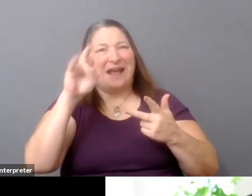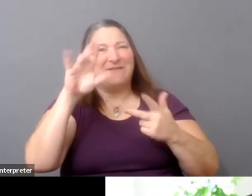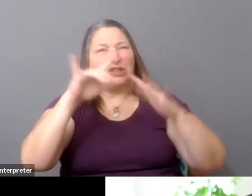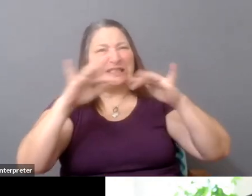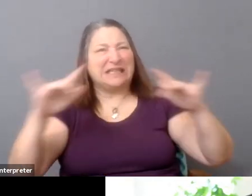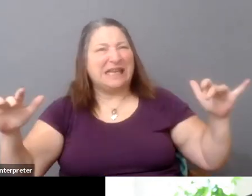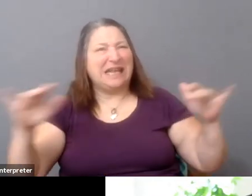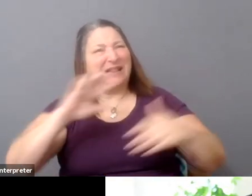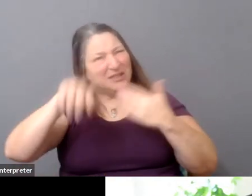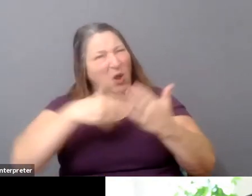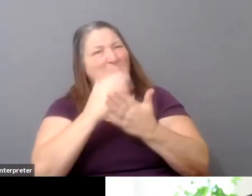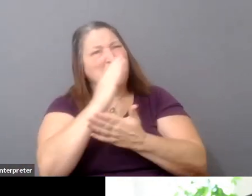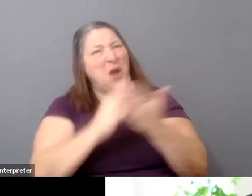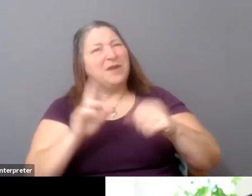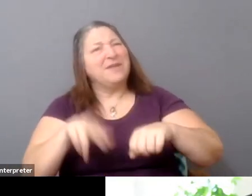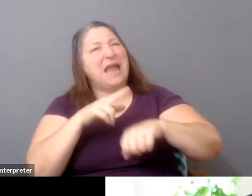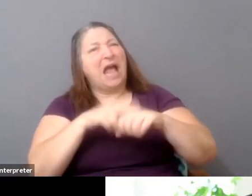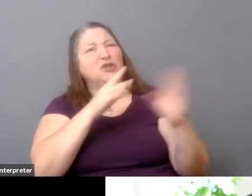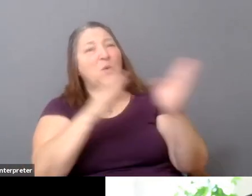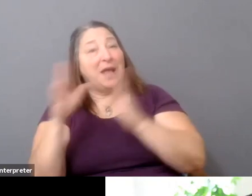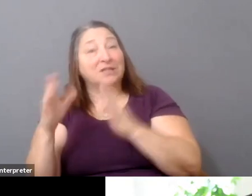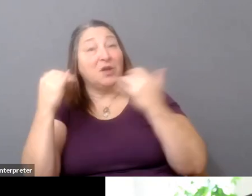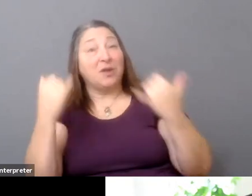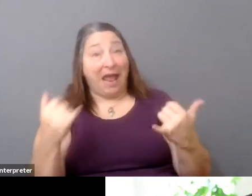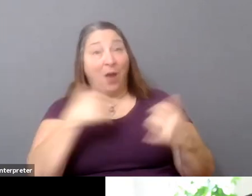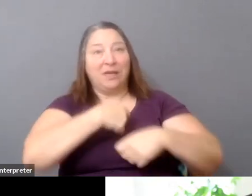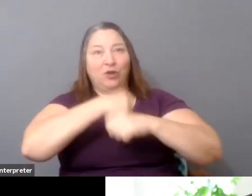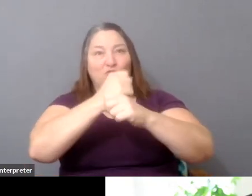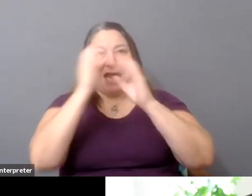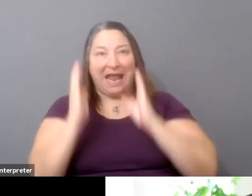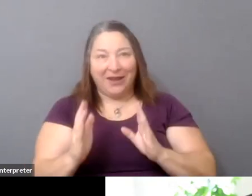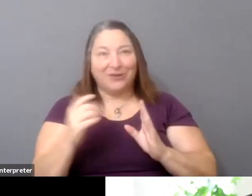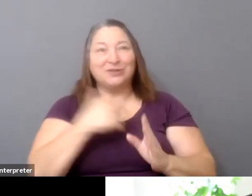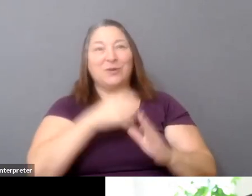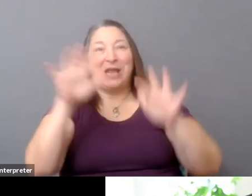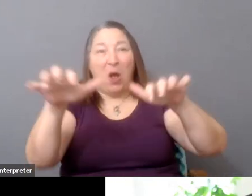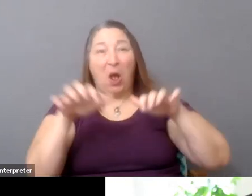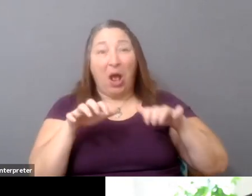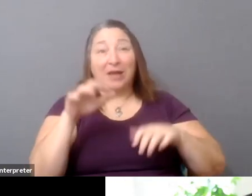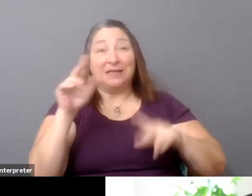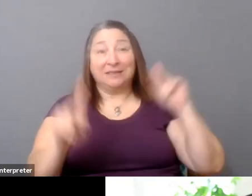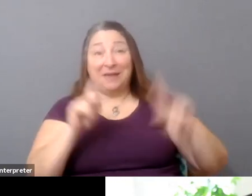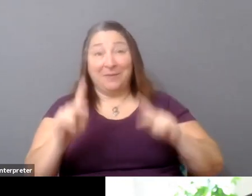So we now, creators and audience members, find ourselves in this space.